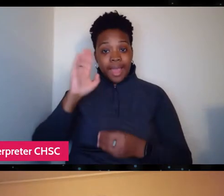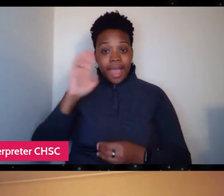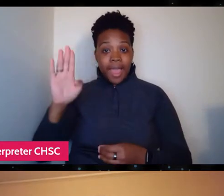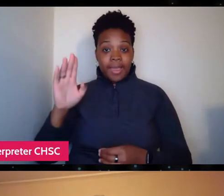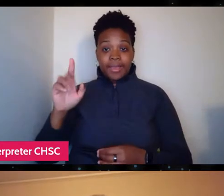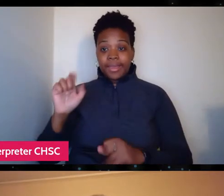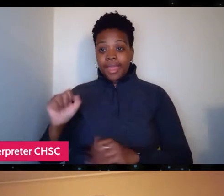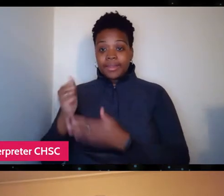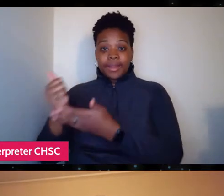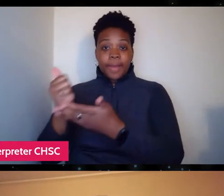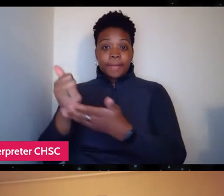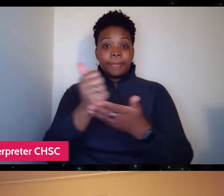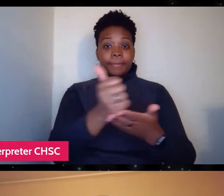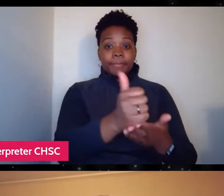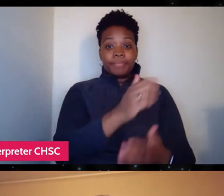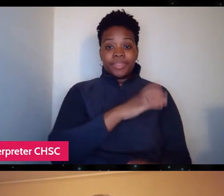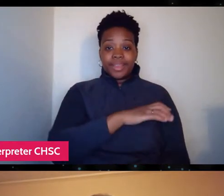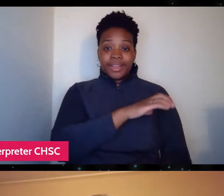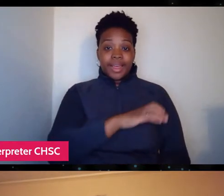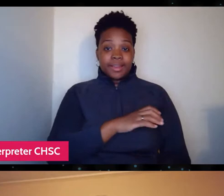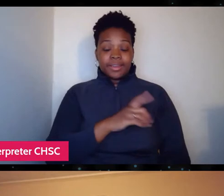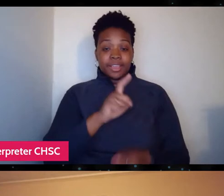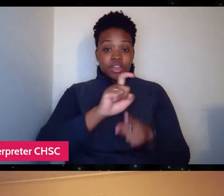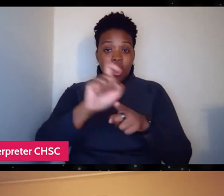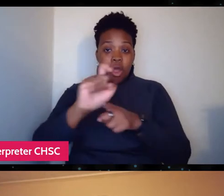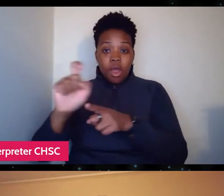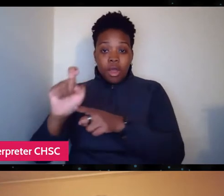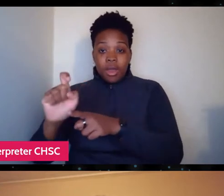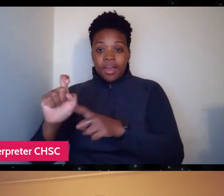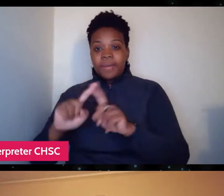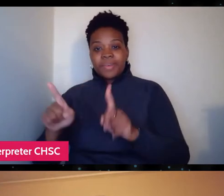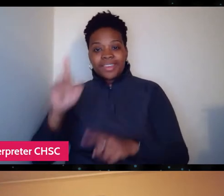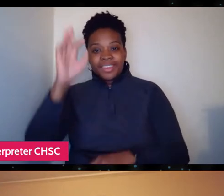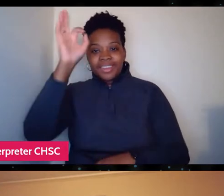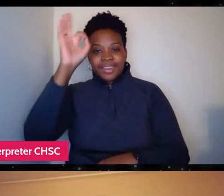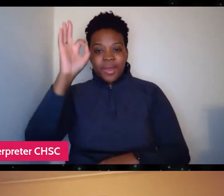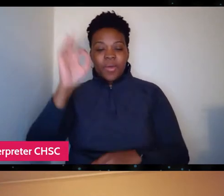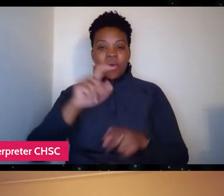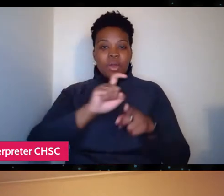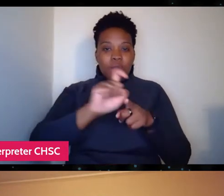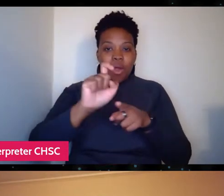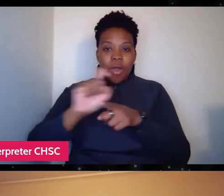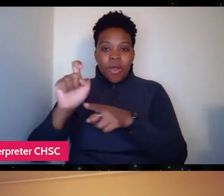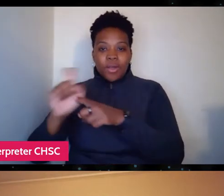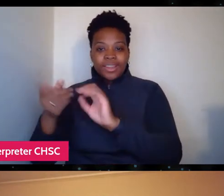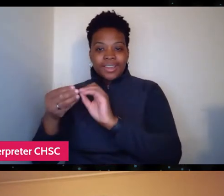while we have been calling the numbers. Little, did he know that calling the numbers was, you know,